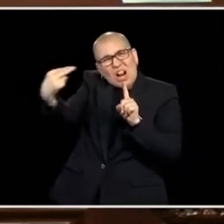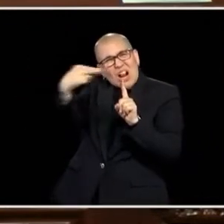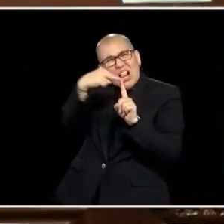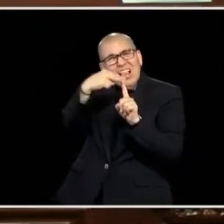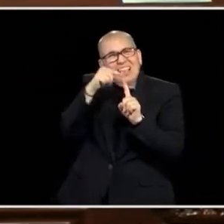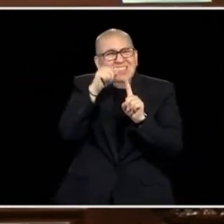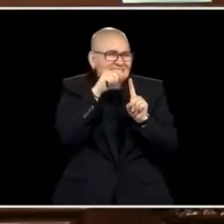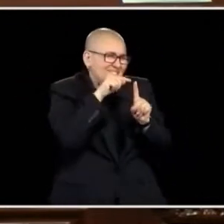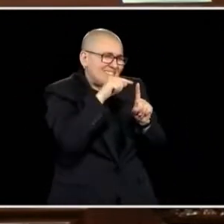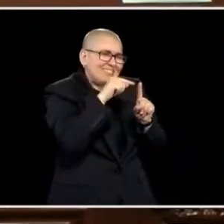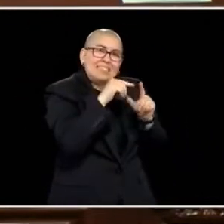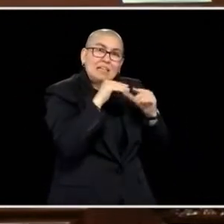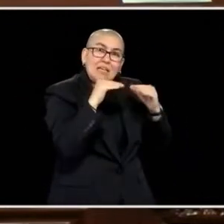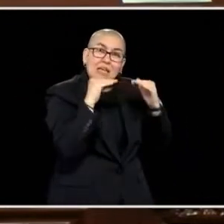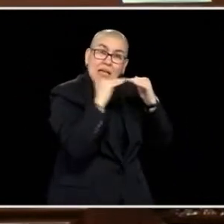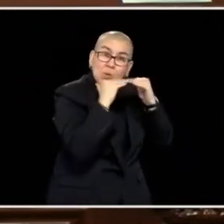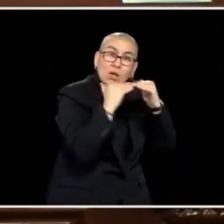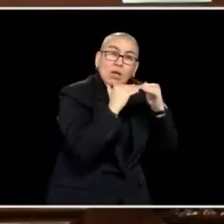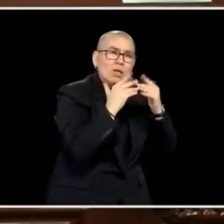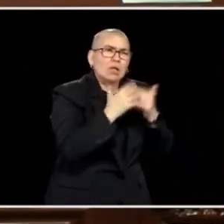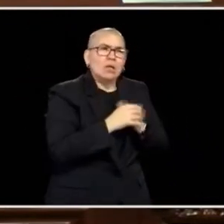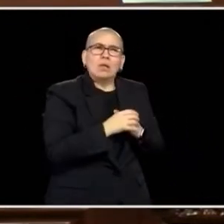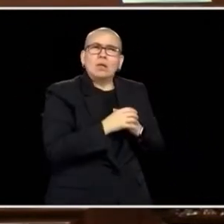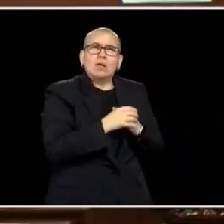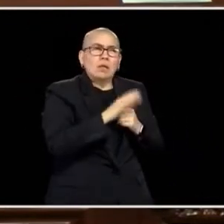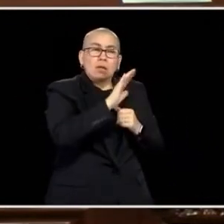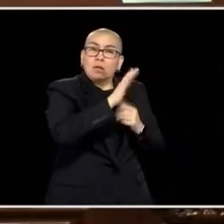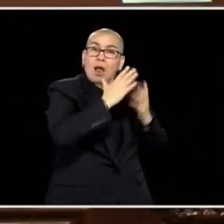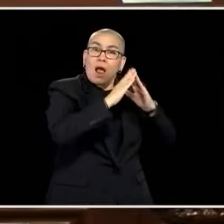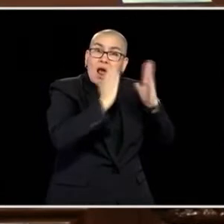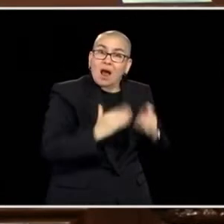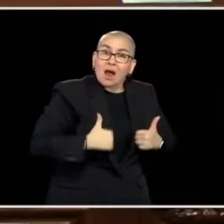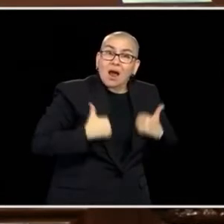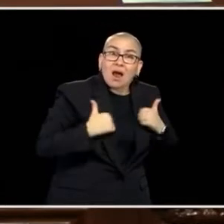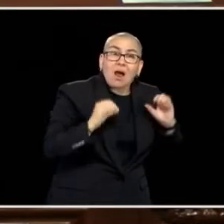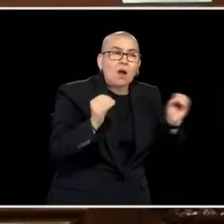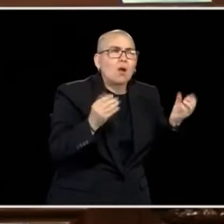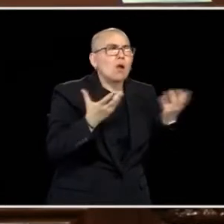ABOUT HOUSING, TALKING ABOUT GUN VIOLENCE, AND THEN TALKING ABOUT ISSUES LIKE MENTAL